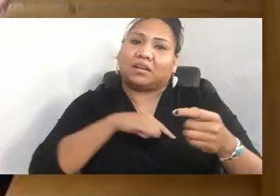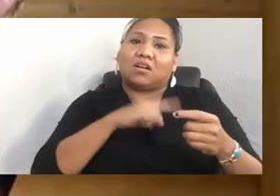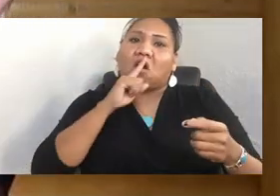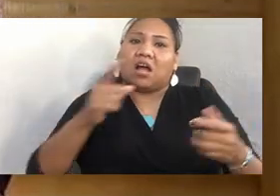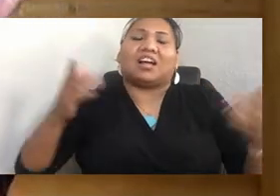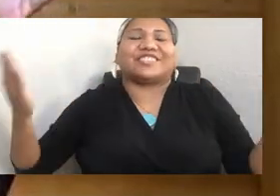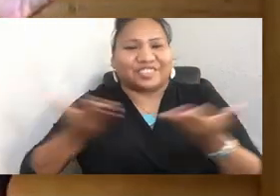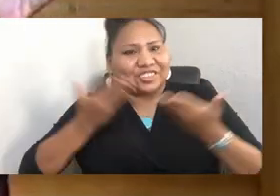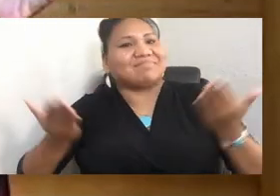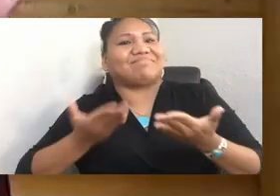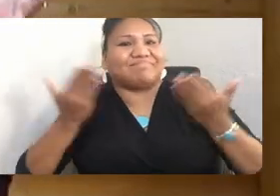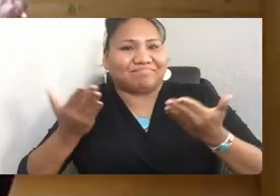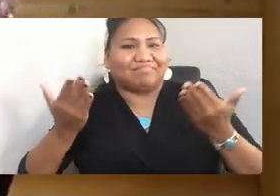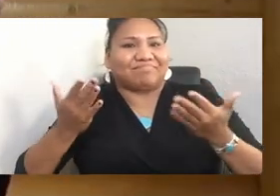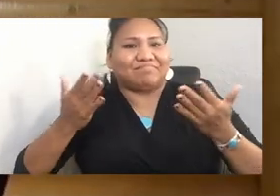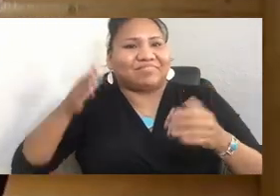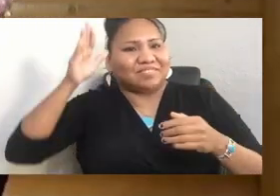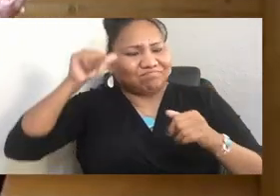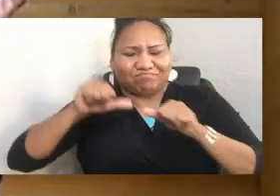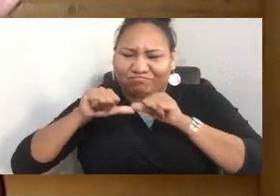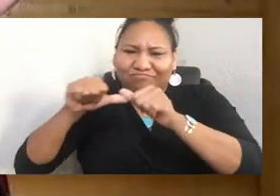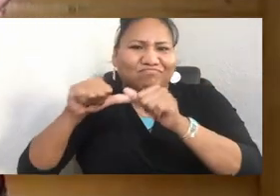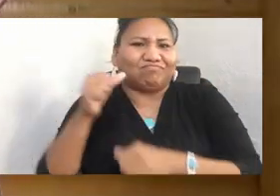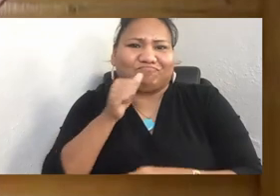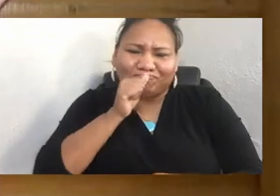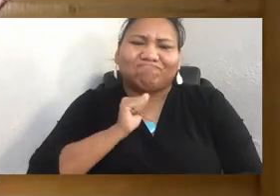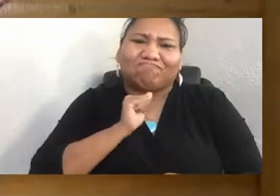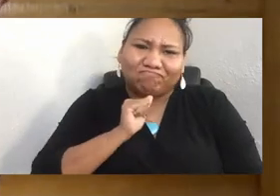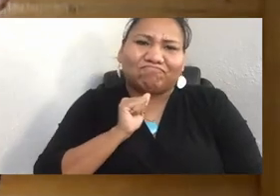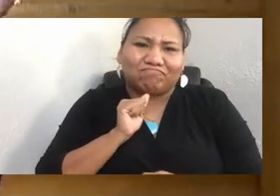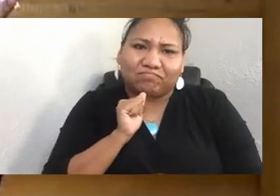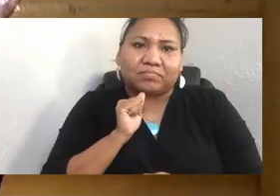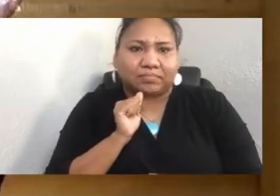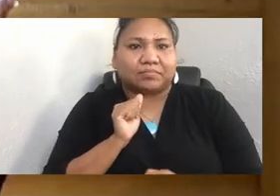We're resilient many times now.